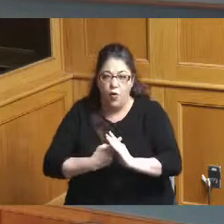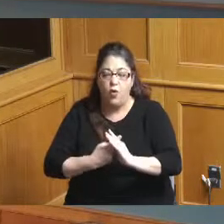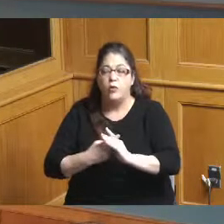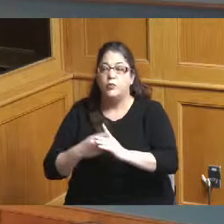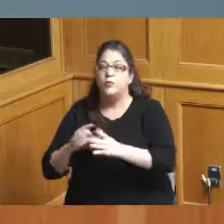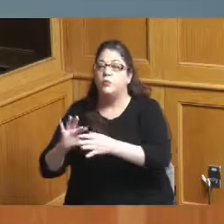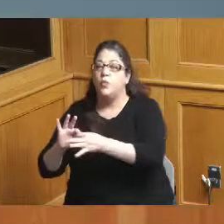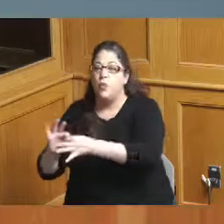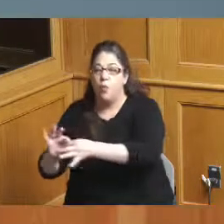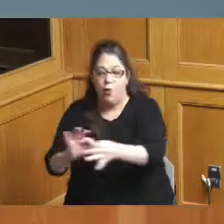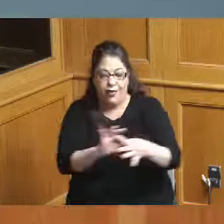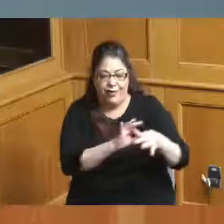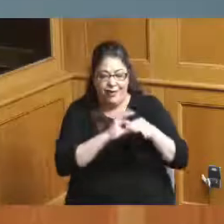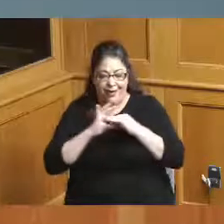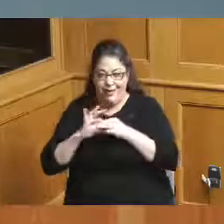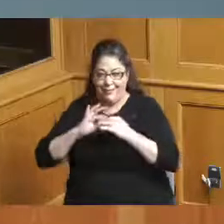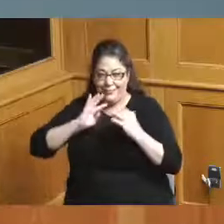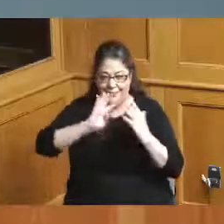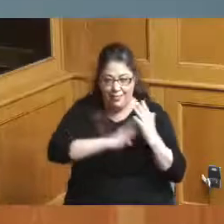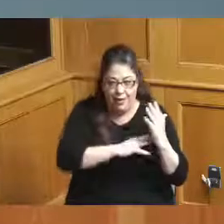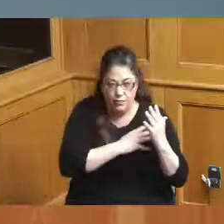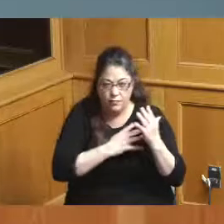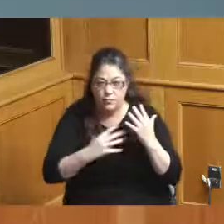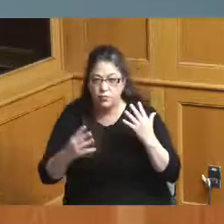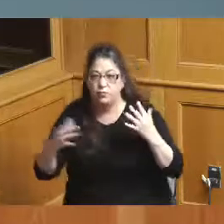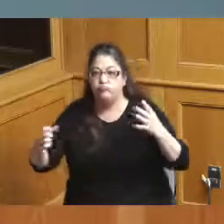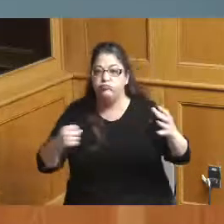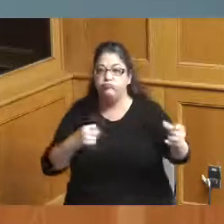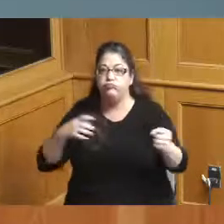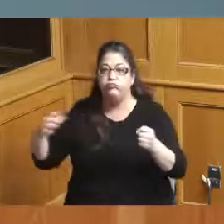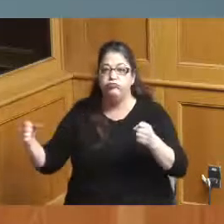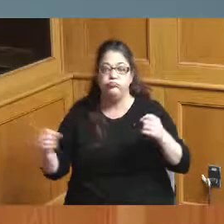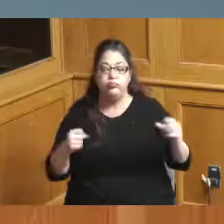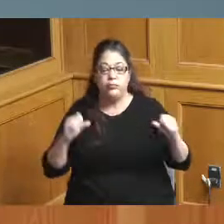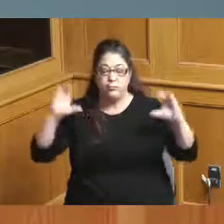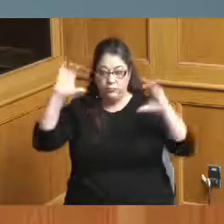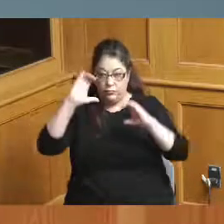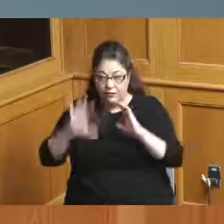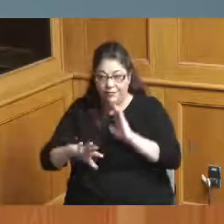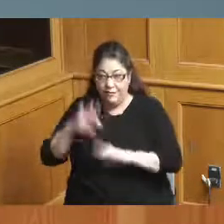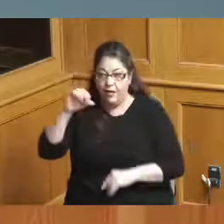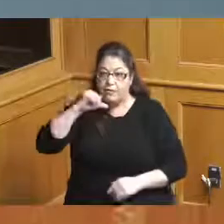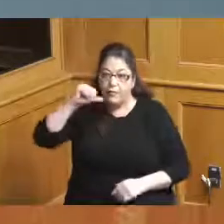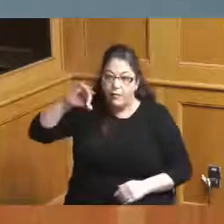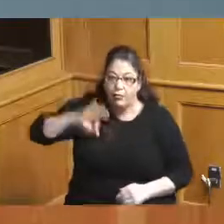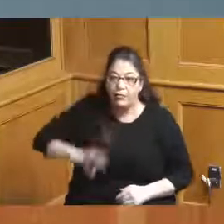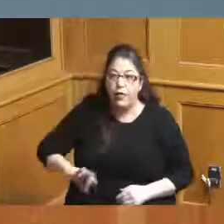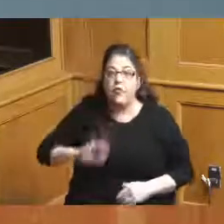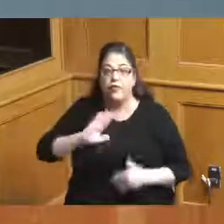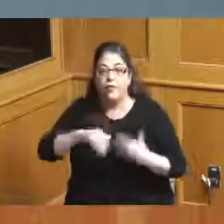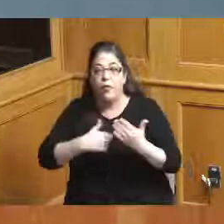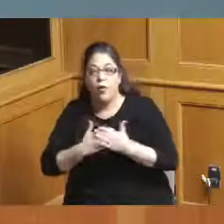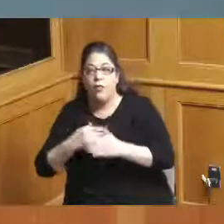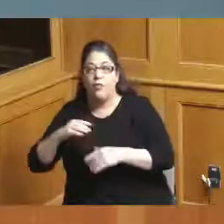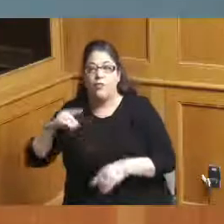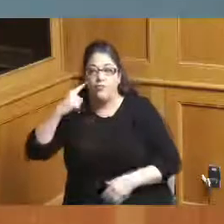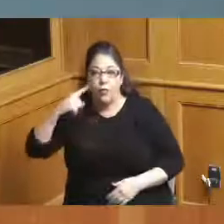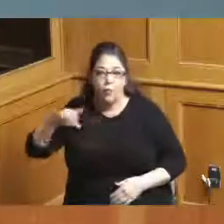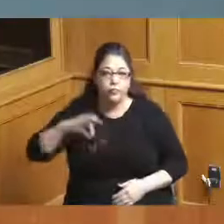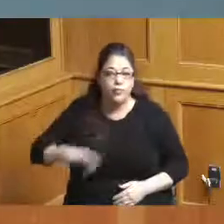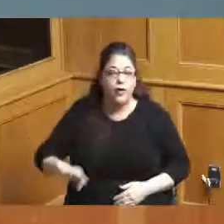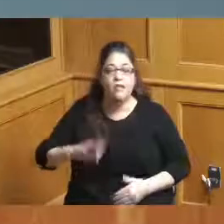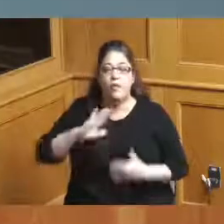that are in our community private non-profits all that we decide to move in as stakeholders